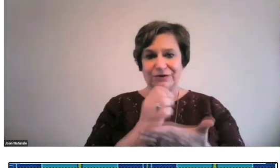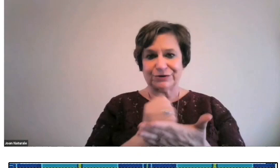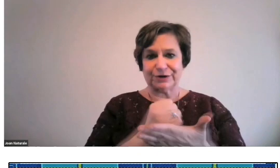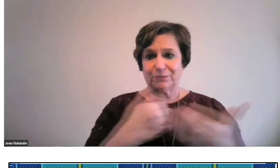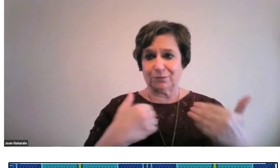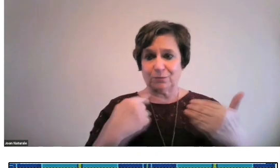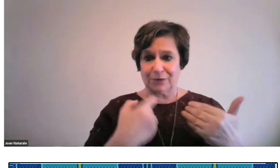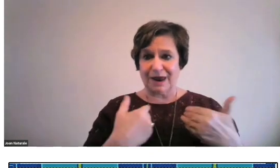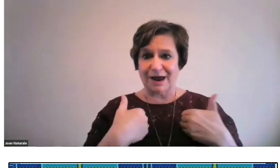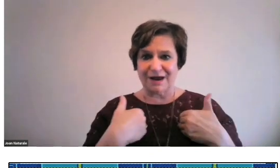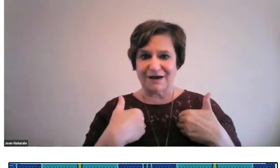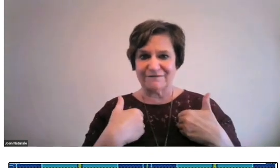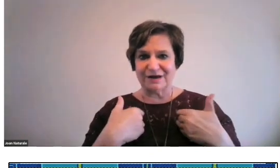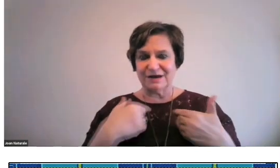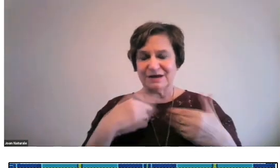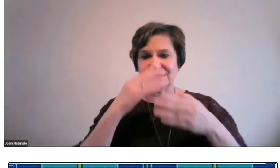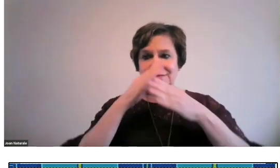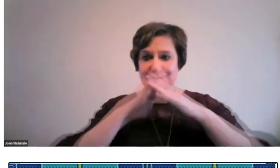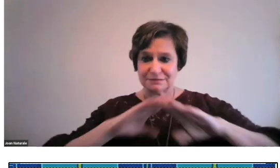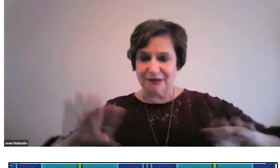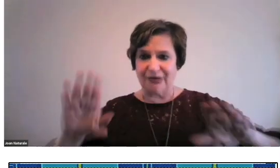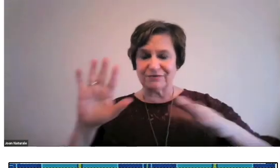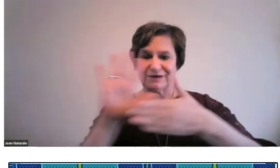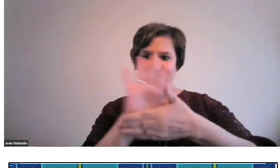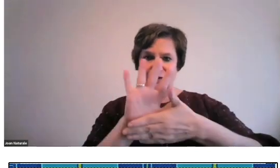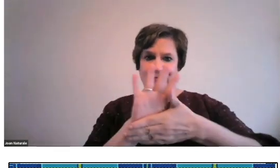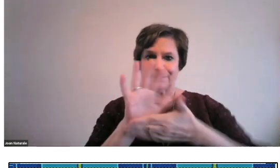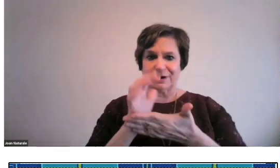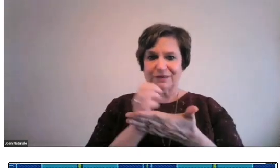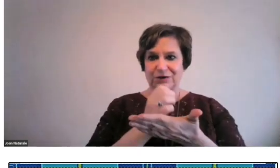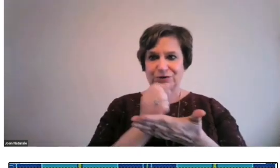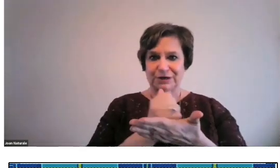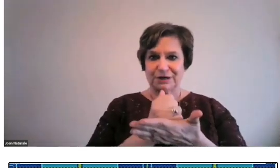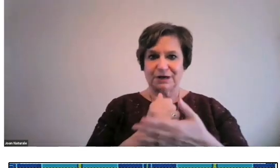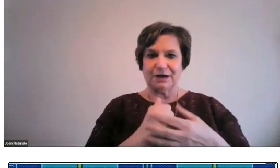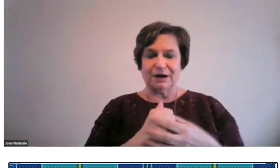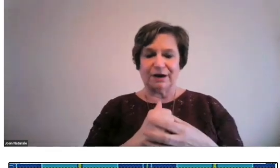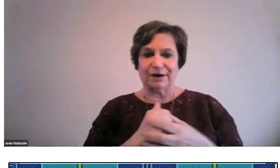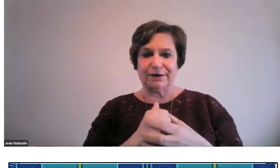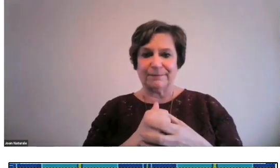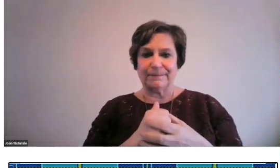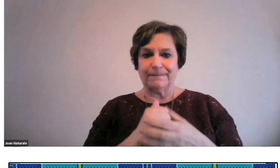An example of a library collection we have is the silent film collection.